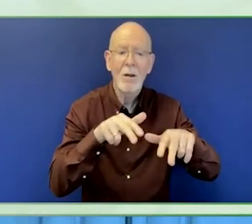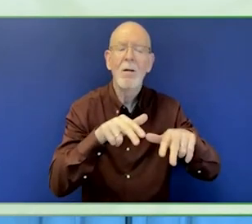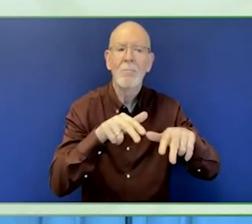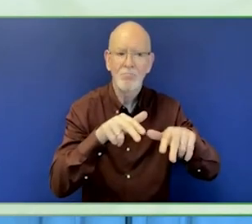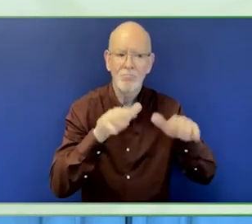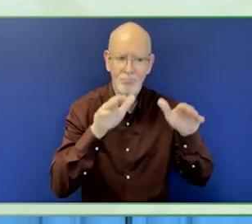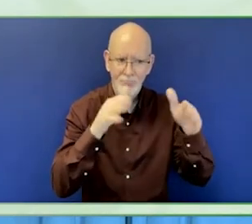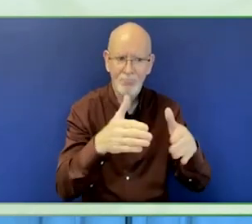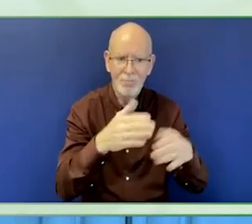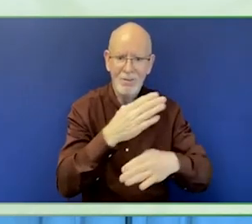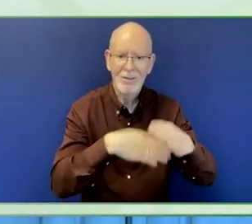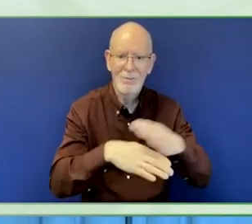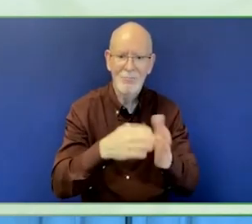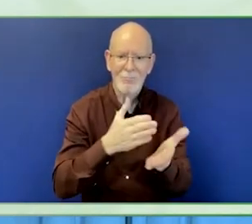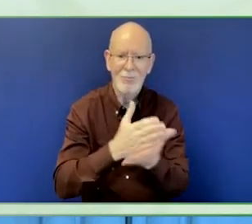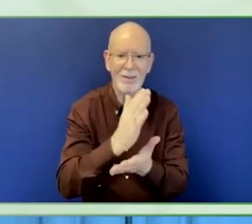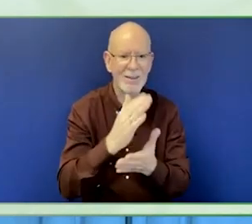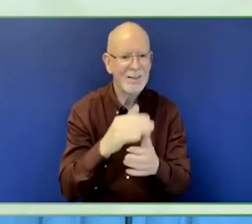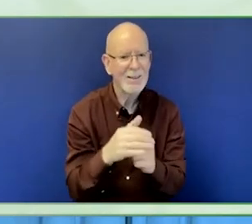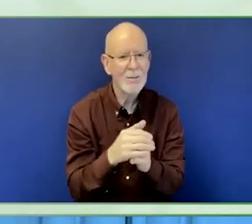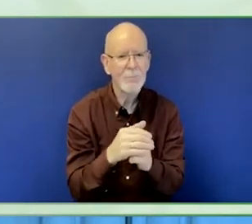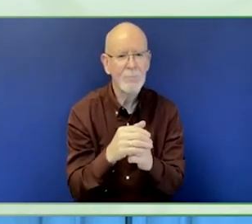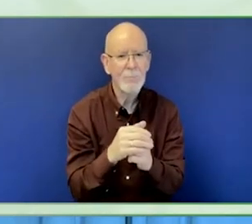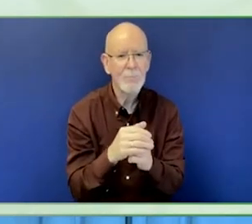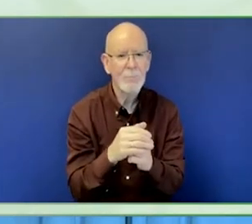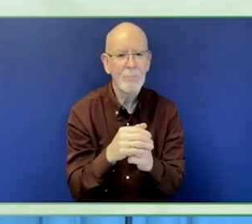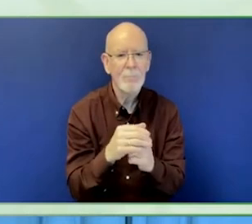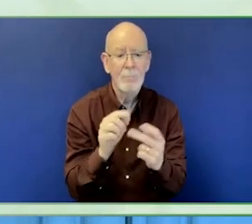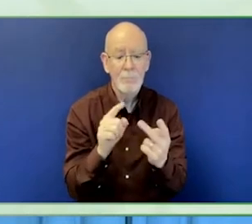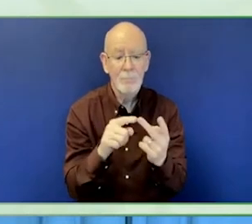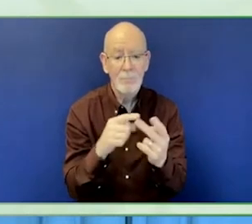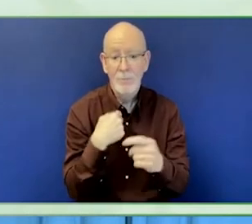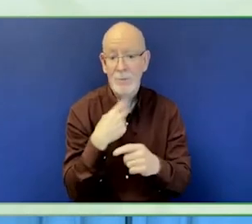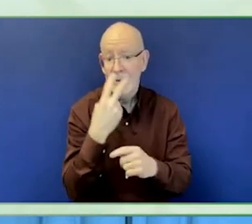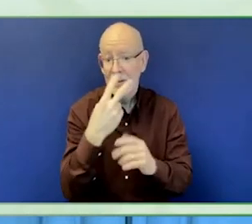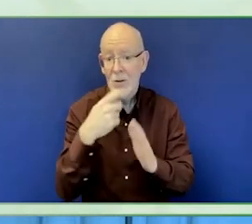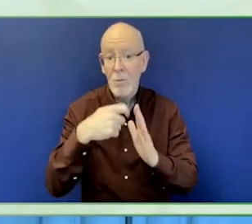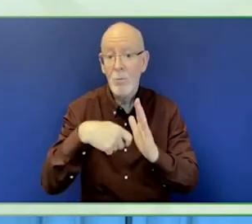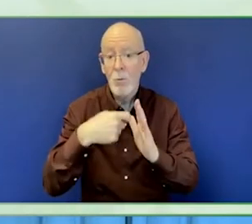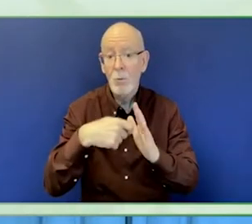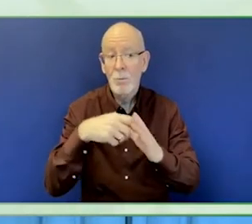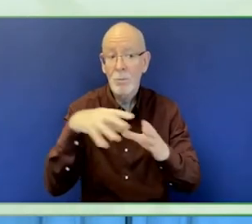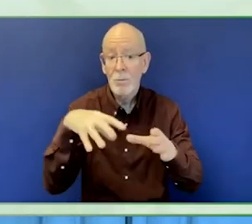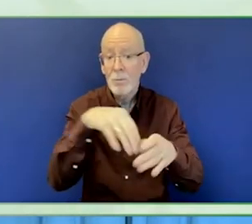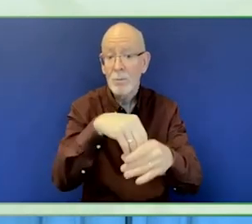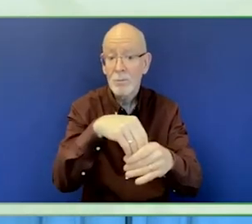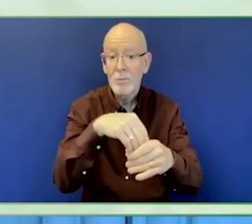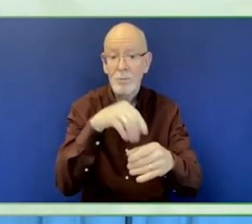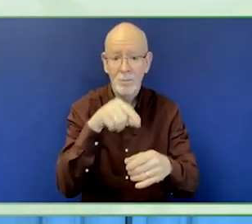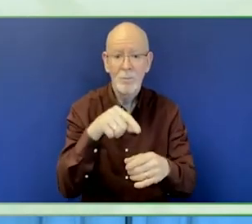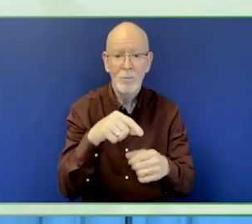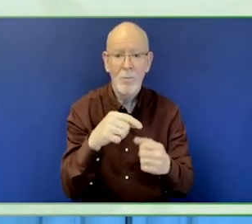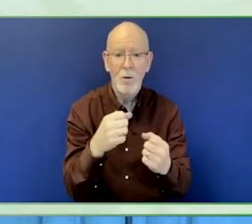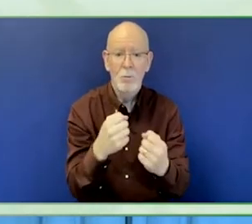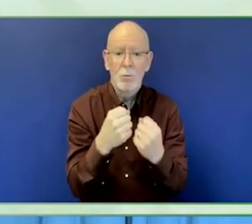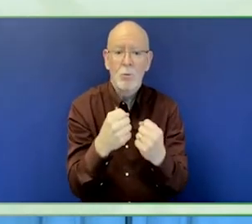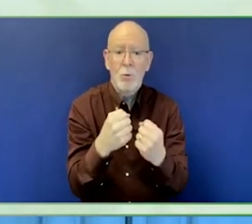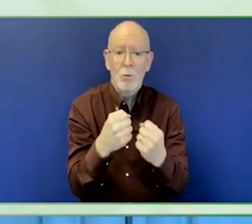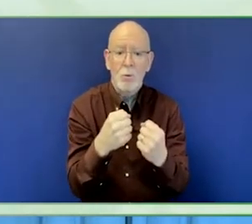I often advise the teams that fought that big ideas of consultation or inclusion of marginalised abilities is unlikely